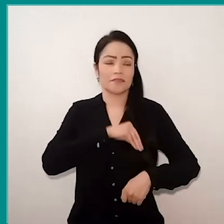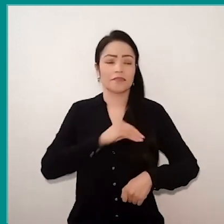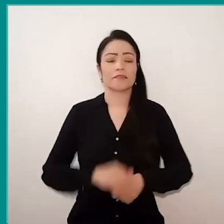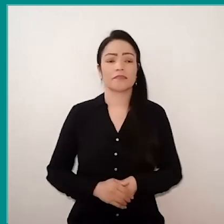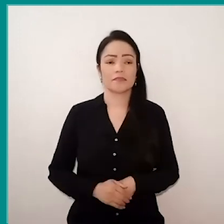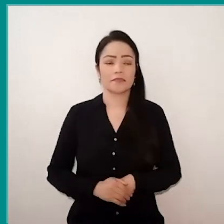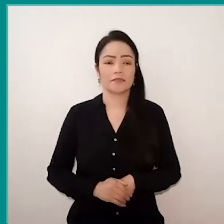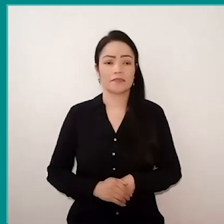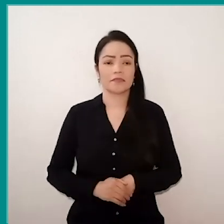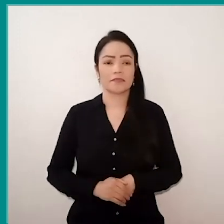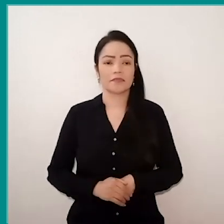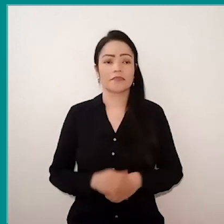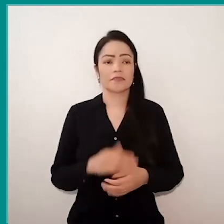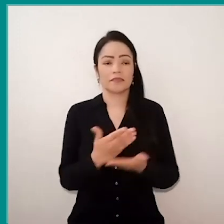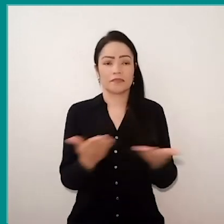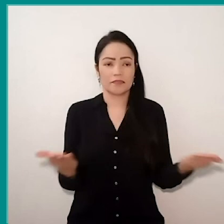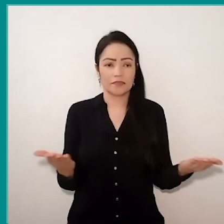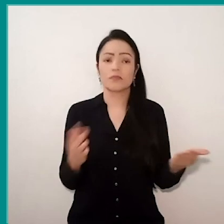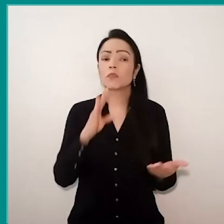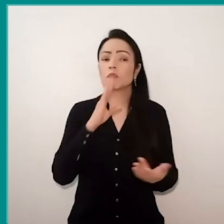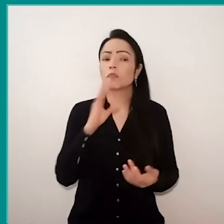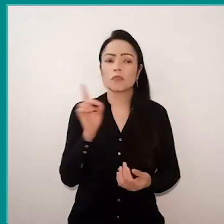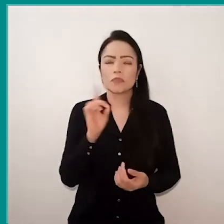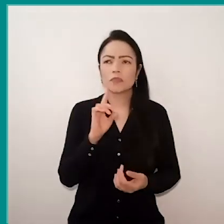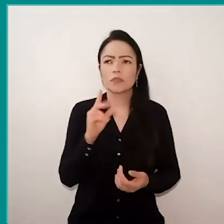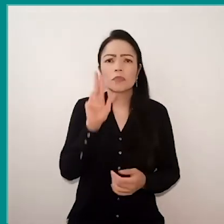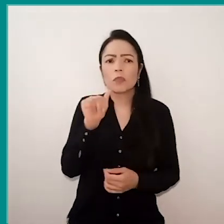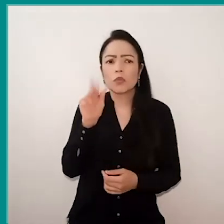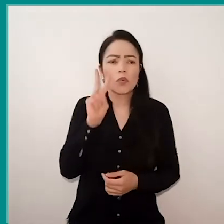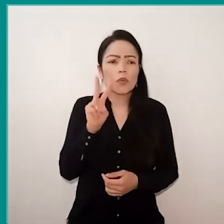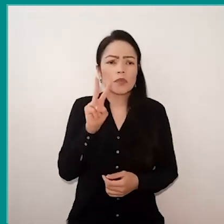And for you who don't know, who never heard about Curumim, what is Curumim?